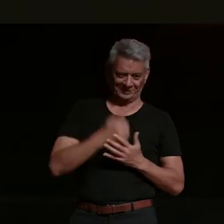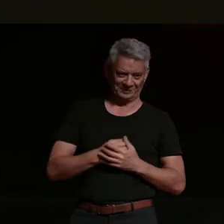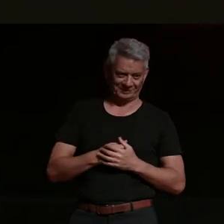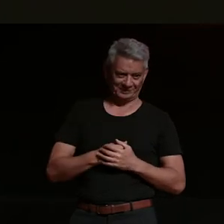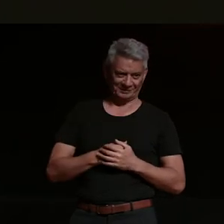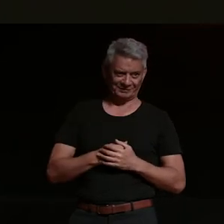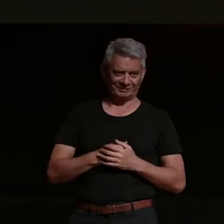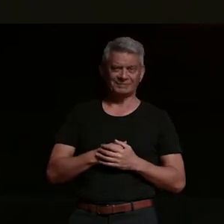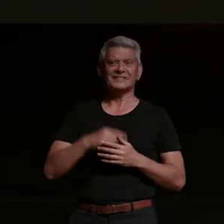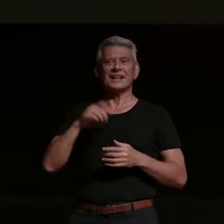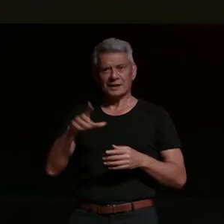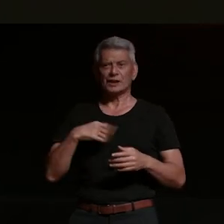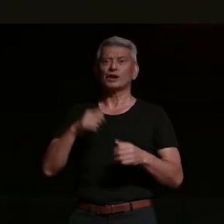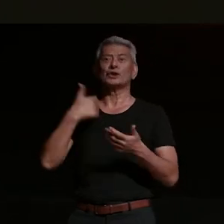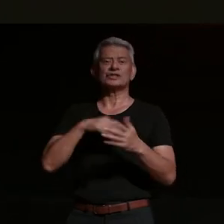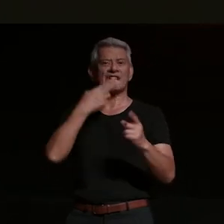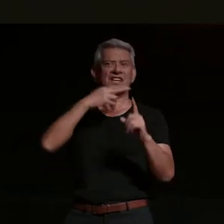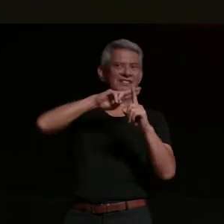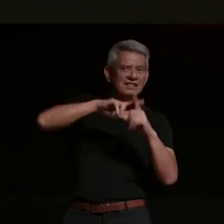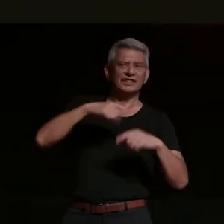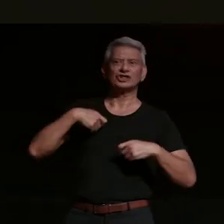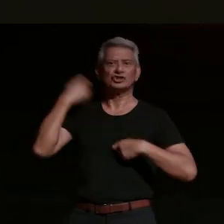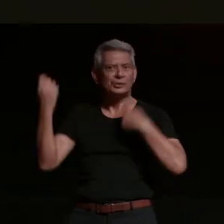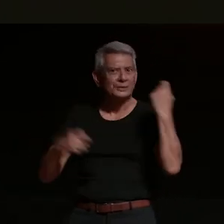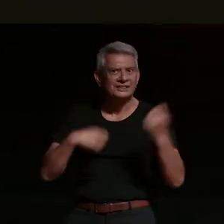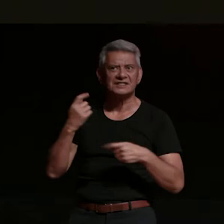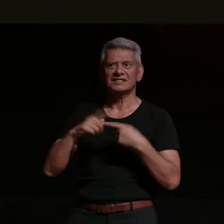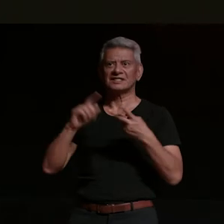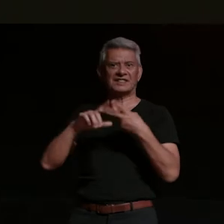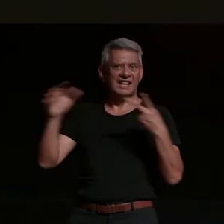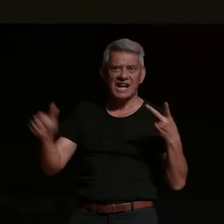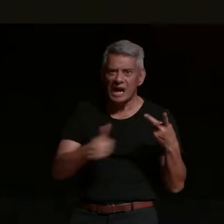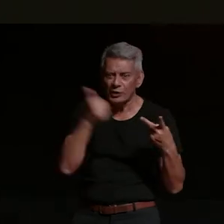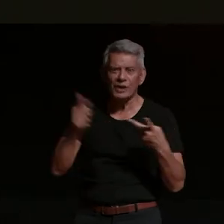strippers and drugs more strippers more alcohol fire and then you ride motorcycles